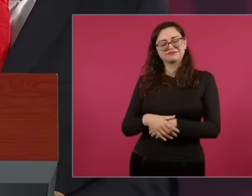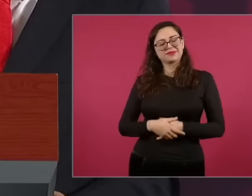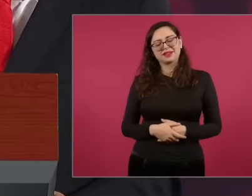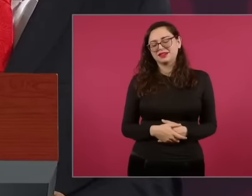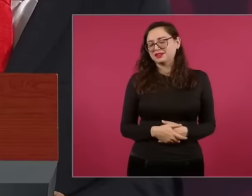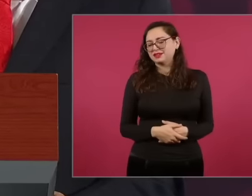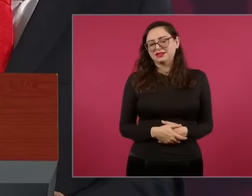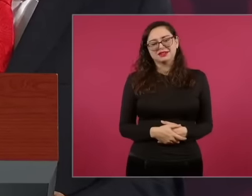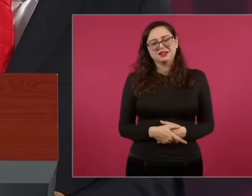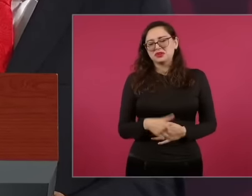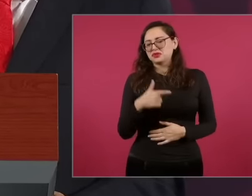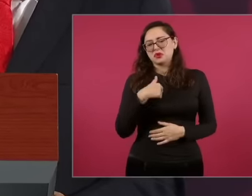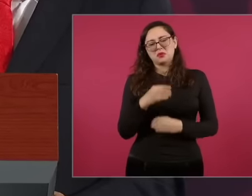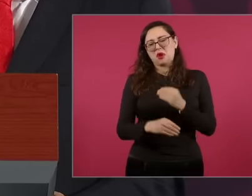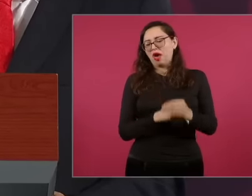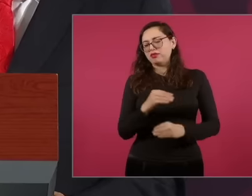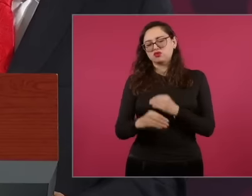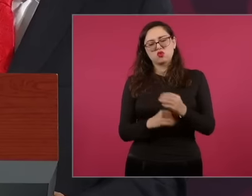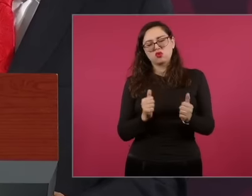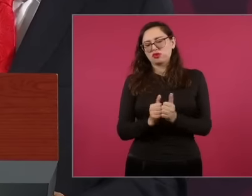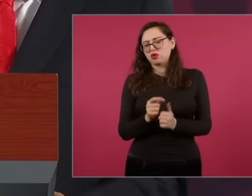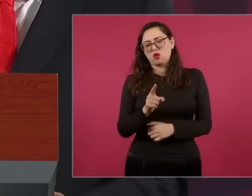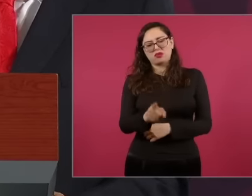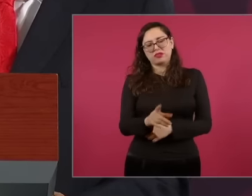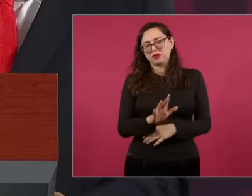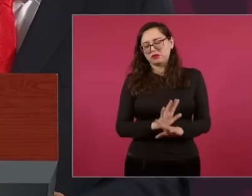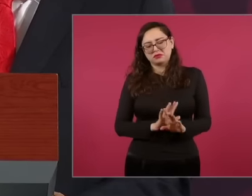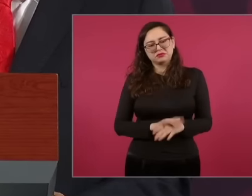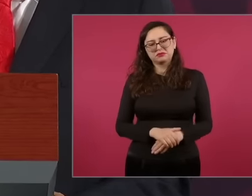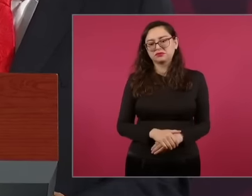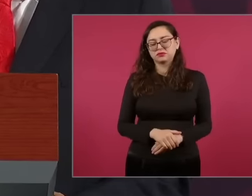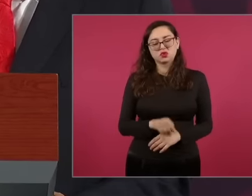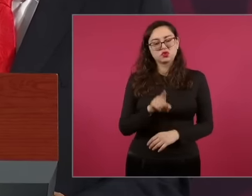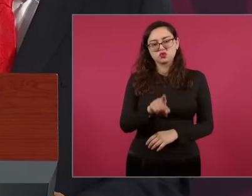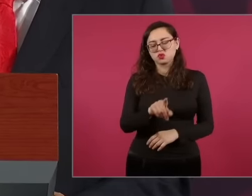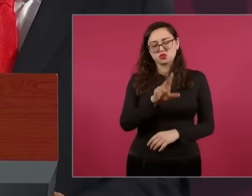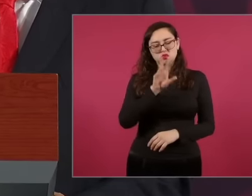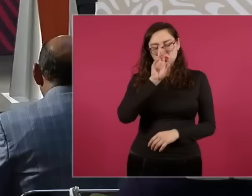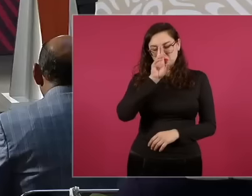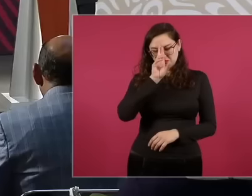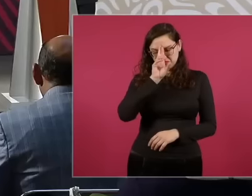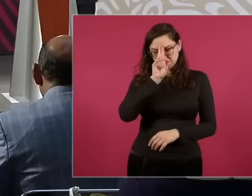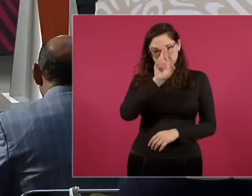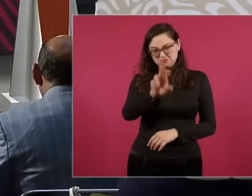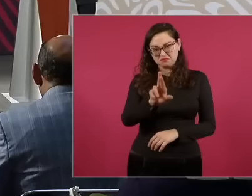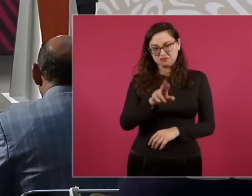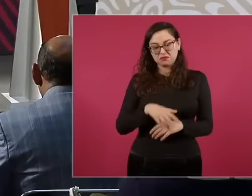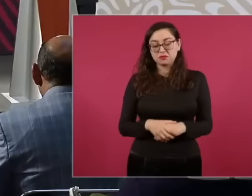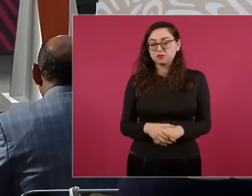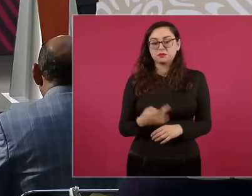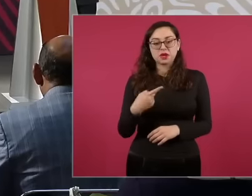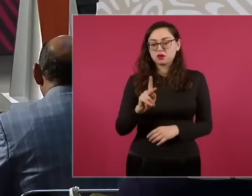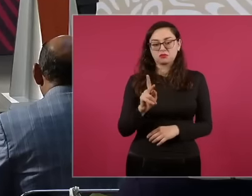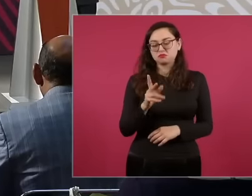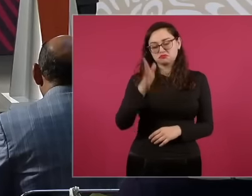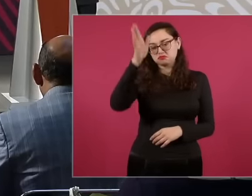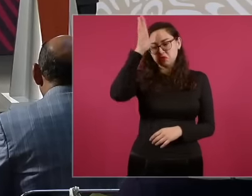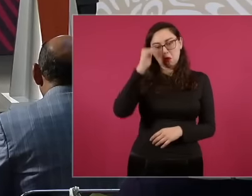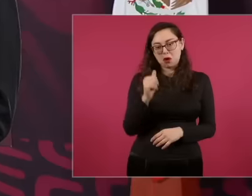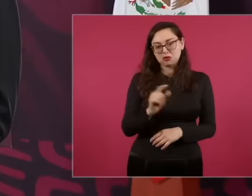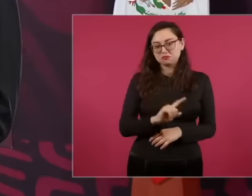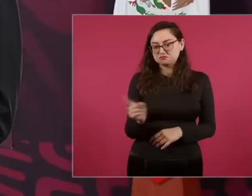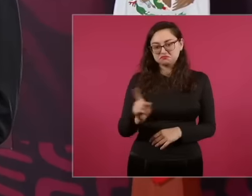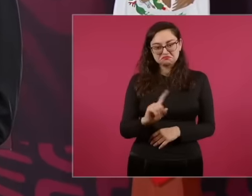documented to say with you I respect your point of view nothing more than that I don't share it no I agree but